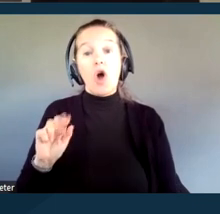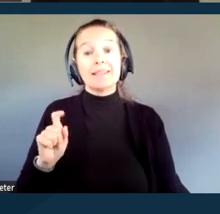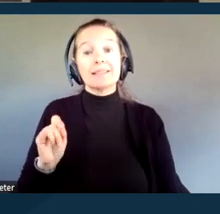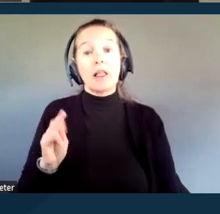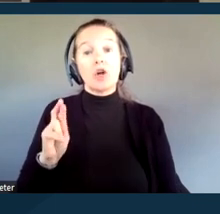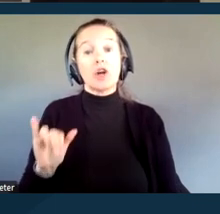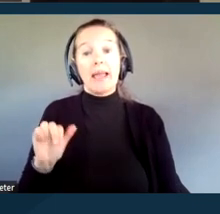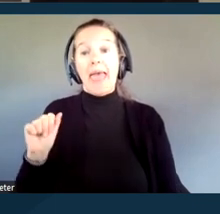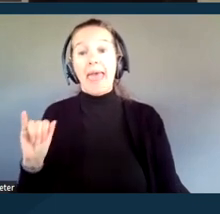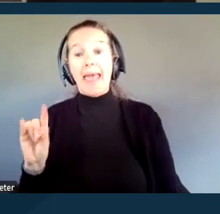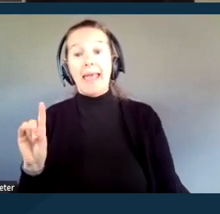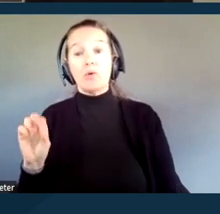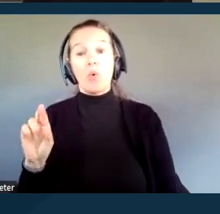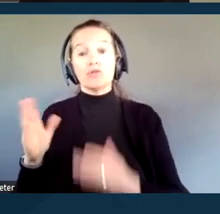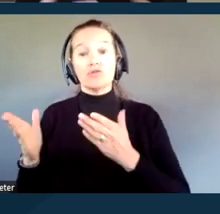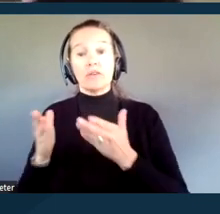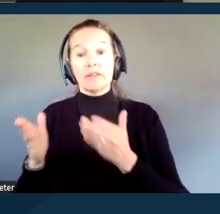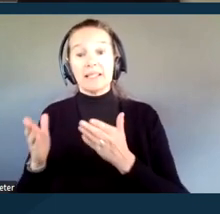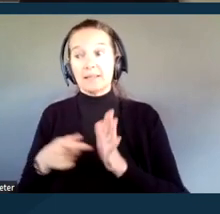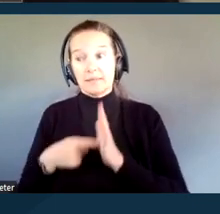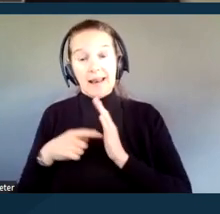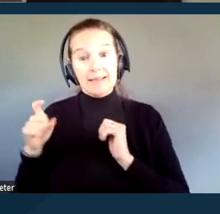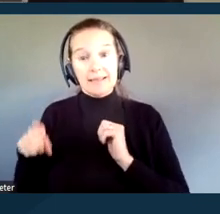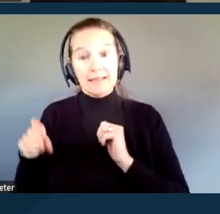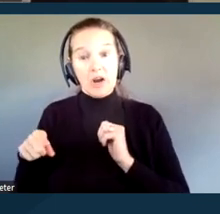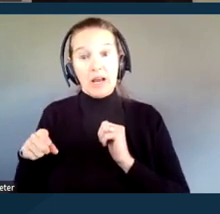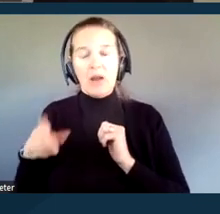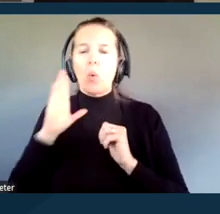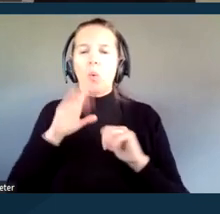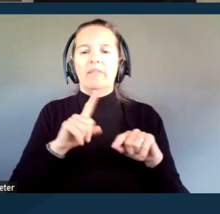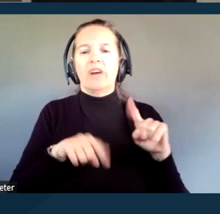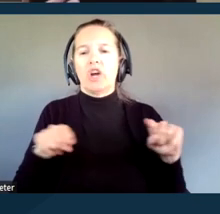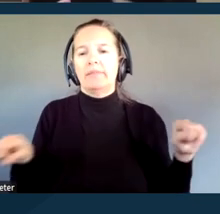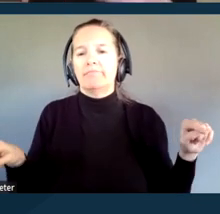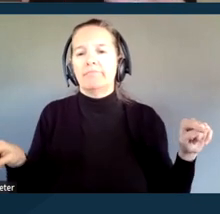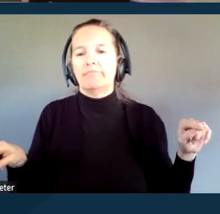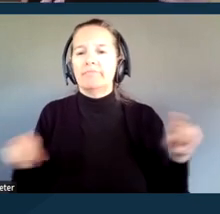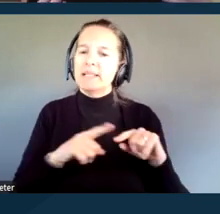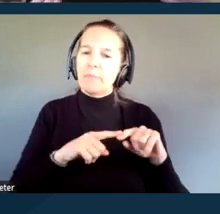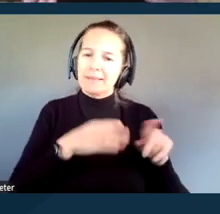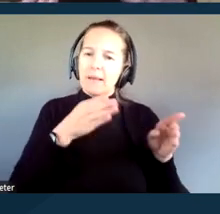to ensure effective communication will vary from situation to situation. So, we need to think